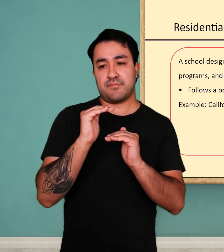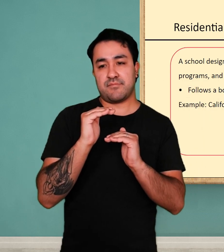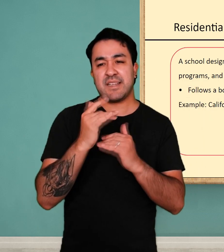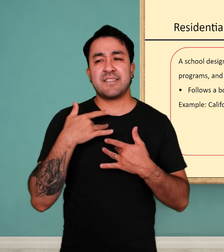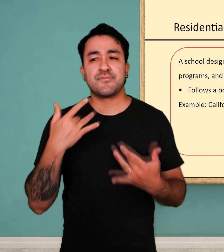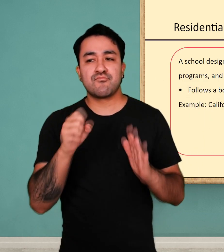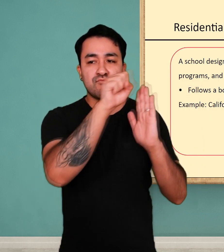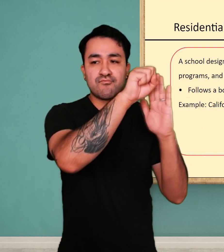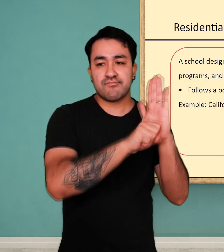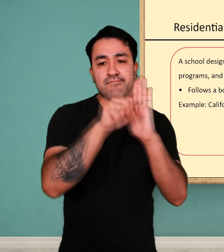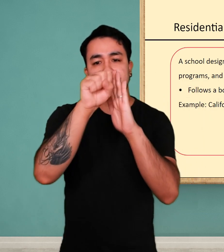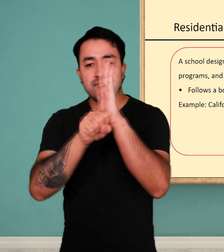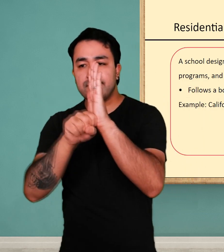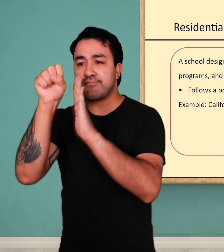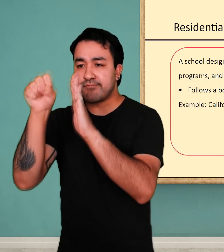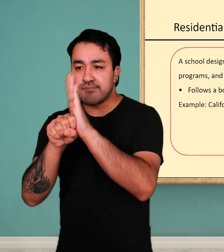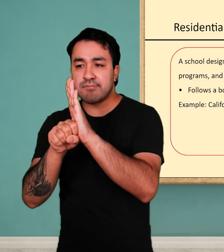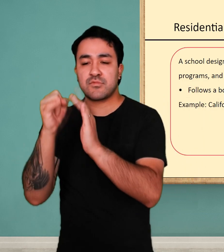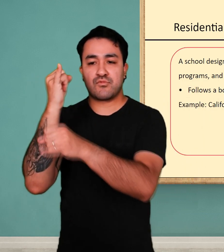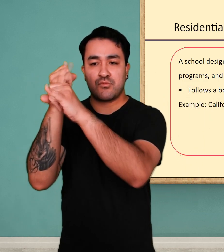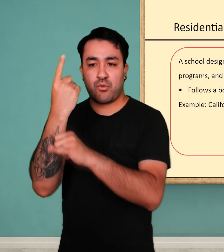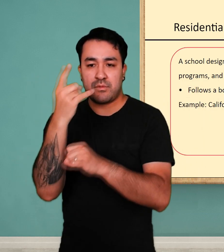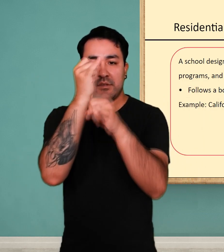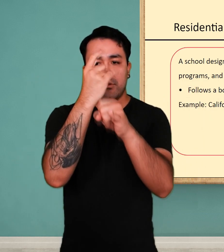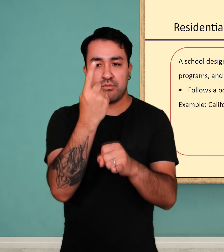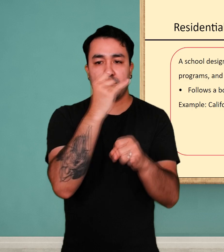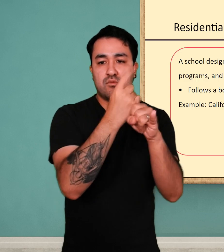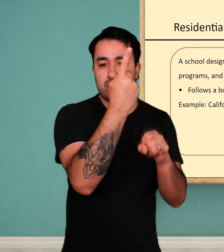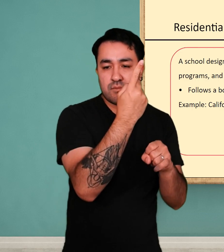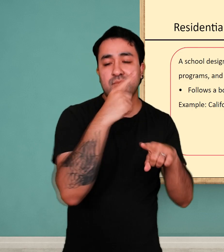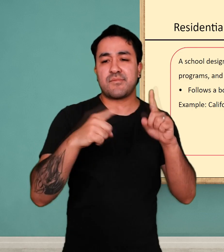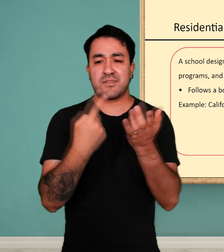have one State Residential School, maybe two for larger states such as California.